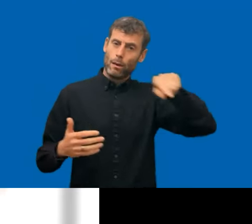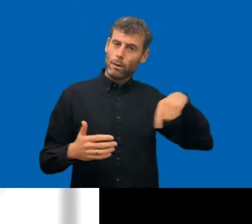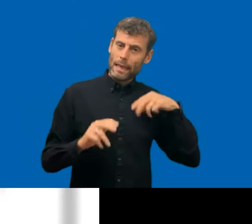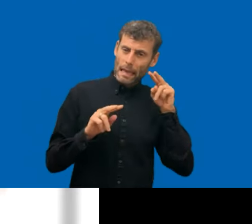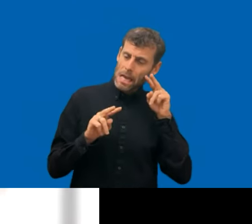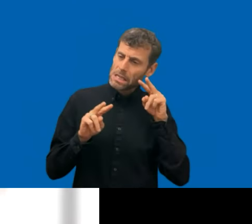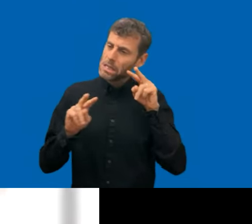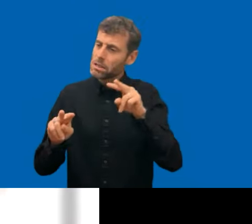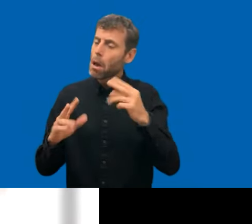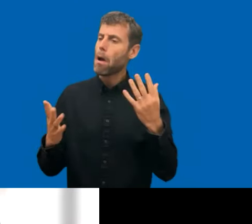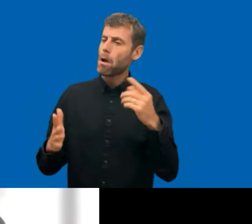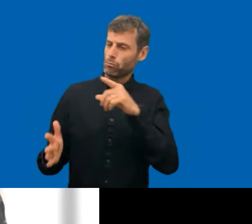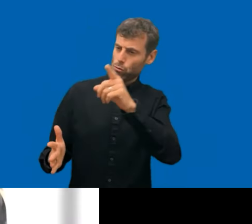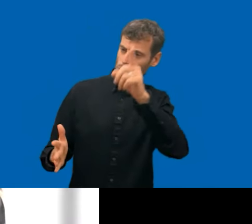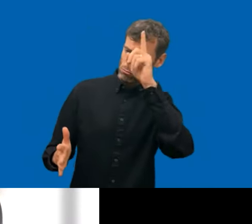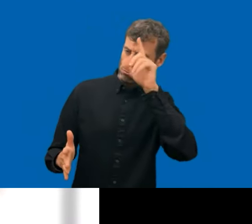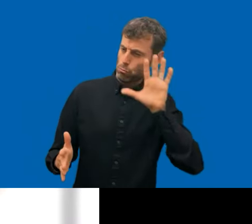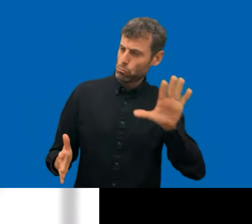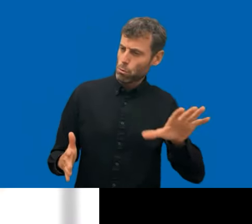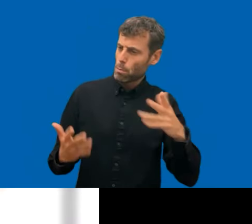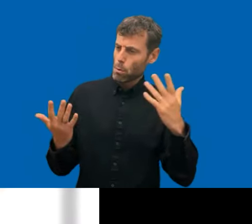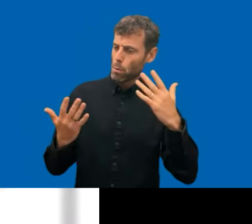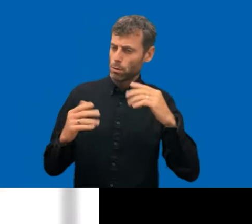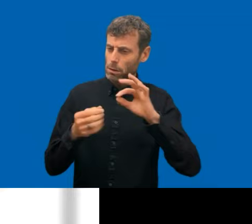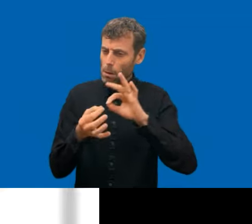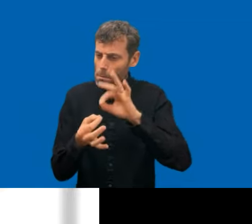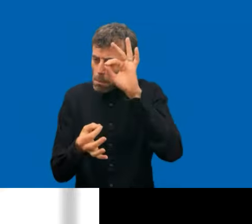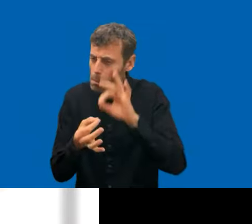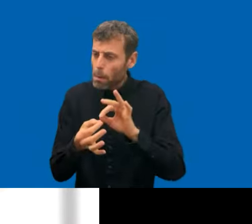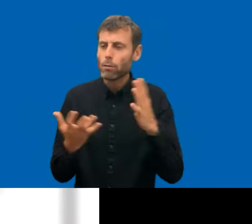Perhaps you can take it to you and talk to the European Commission. I don't know.